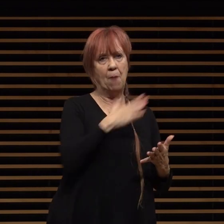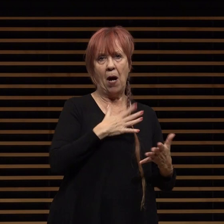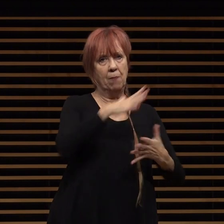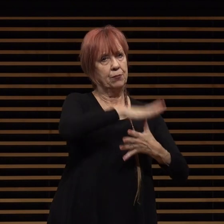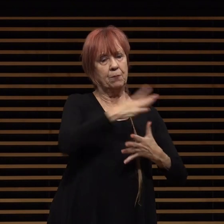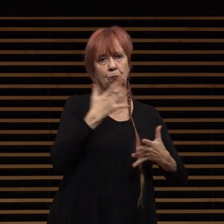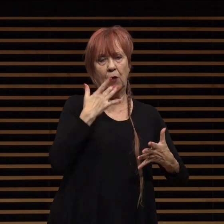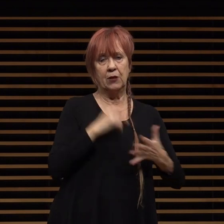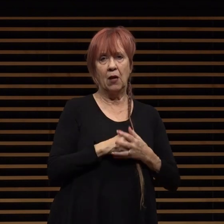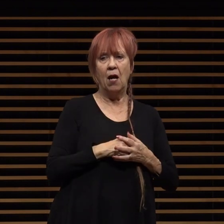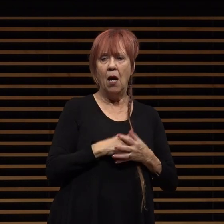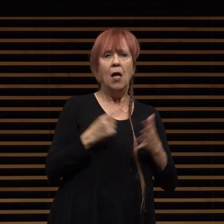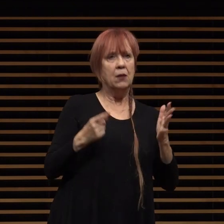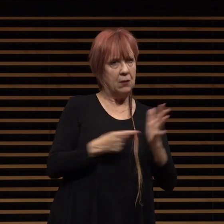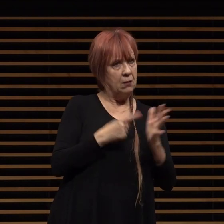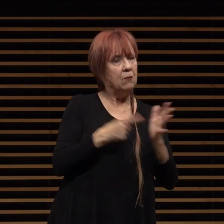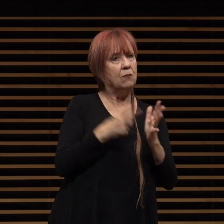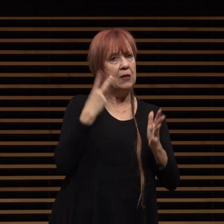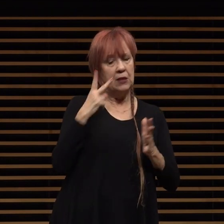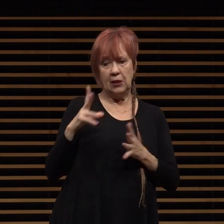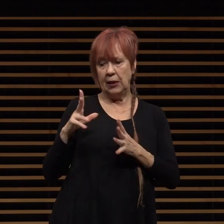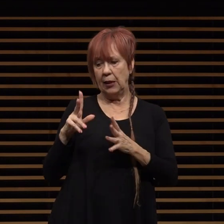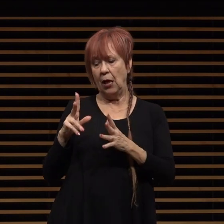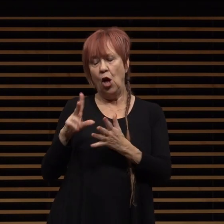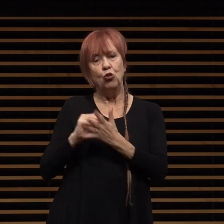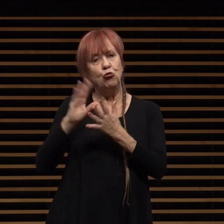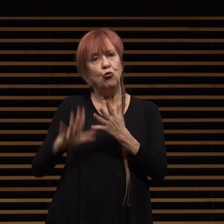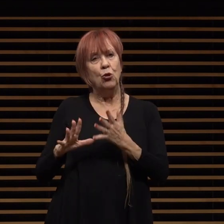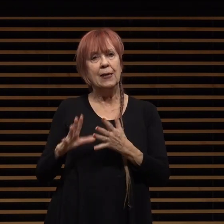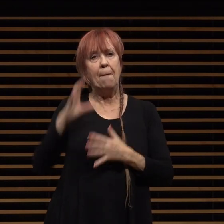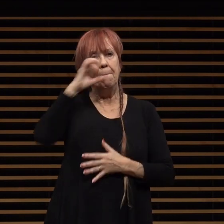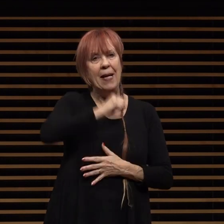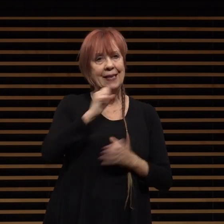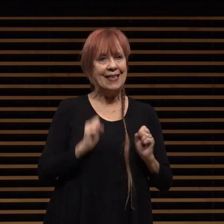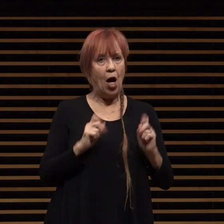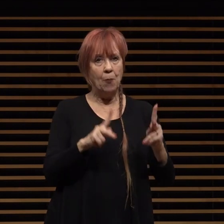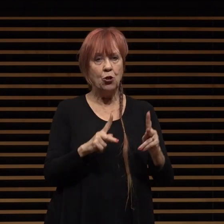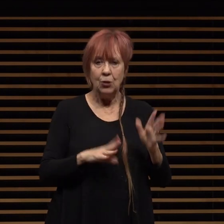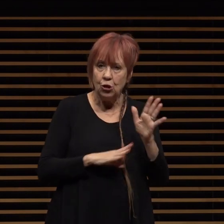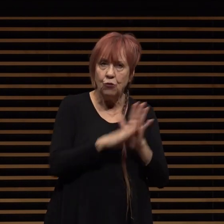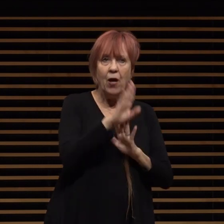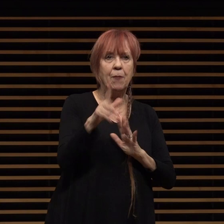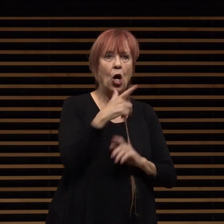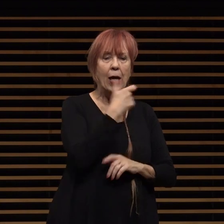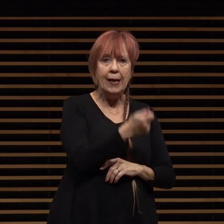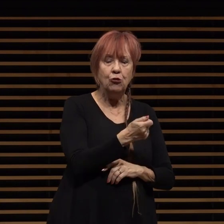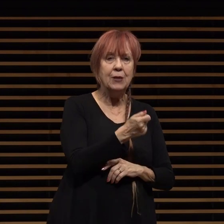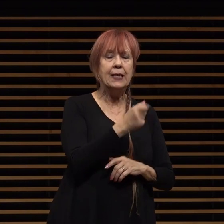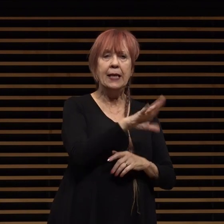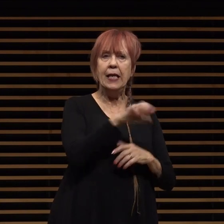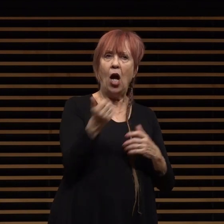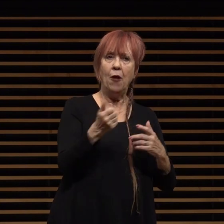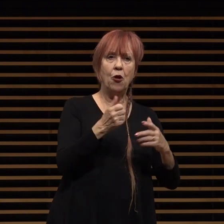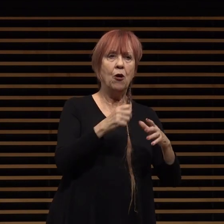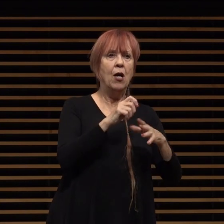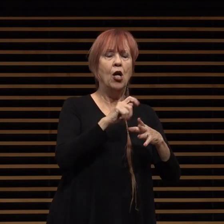miss opportunities to develop their interest in vocational fields such as